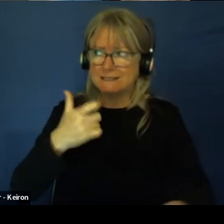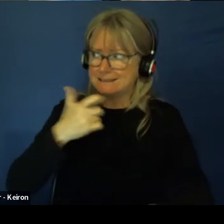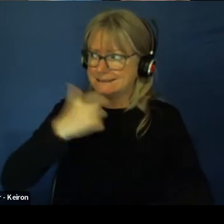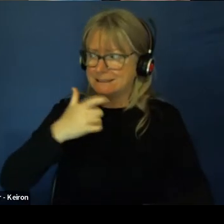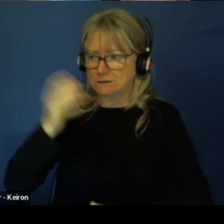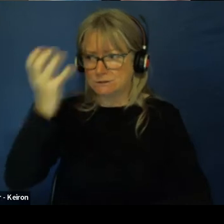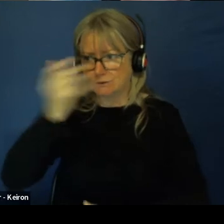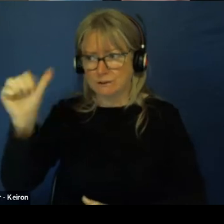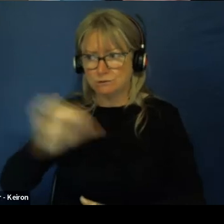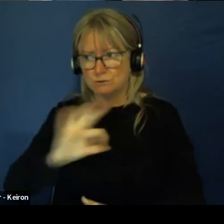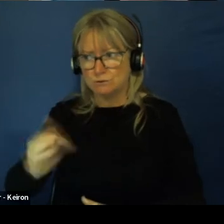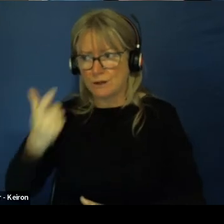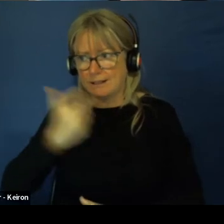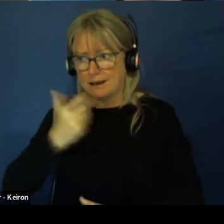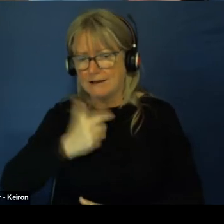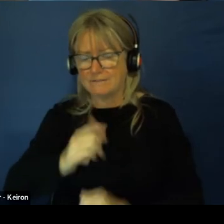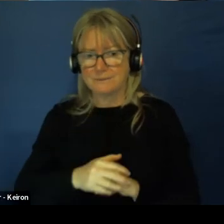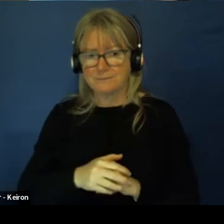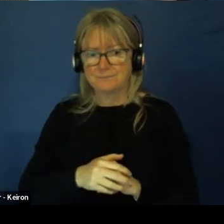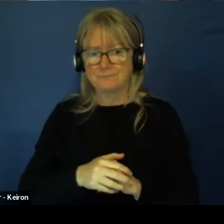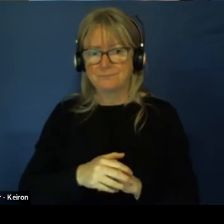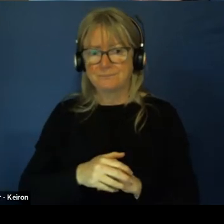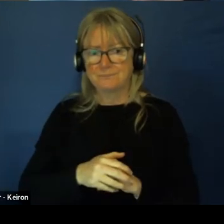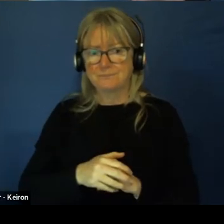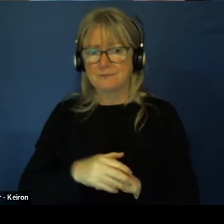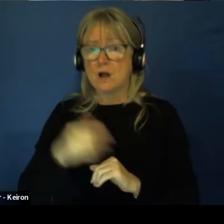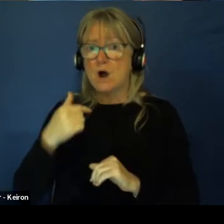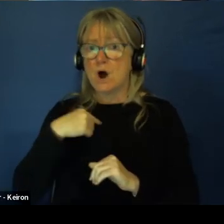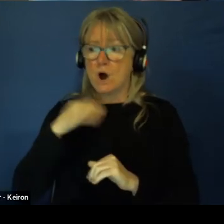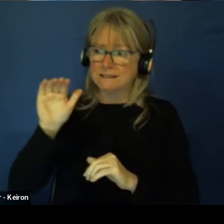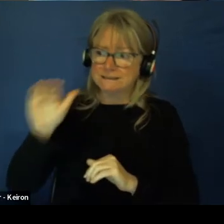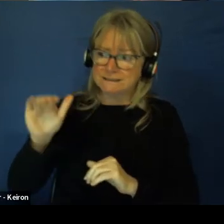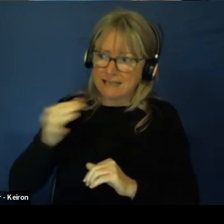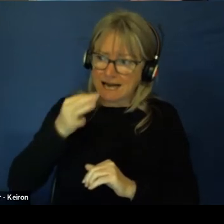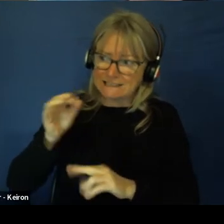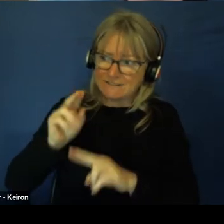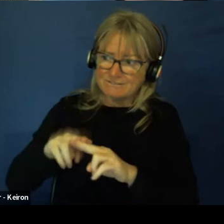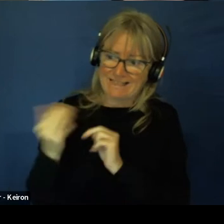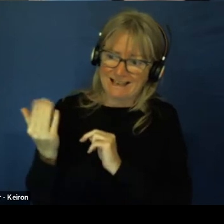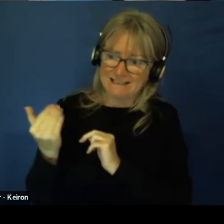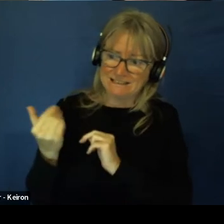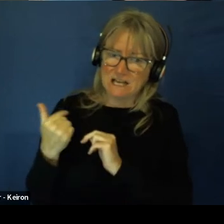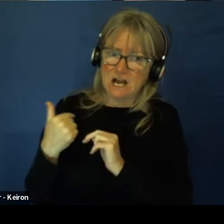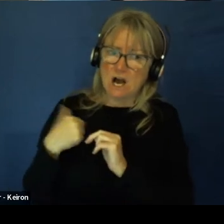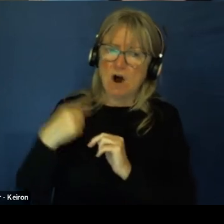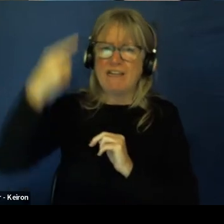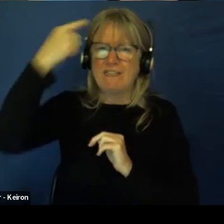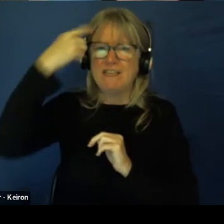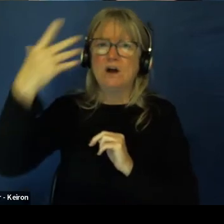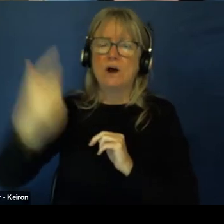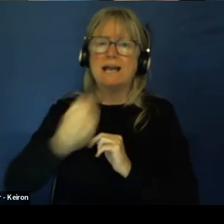So I must say I quickly run out to double check something good my dad. We believe I had a ti and candy.